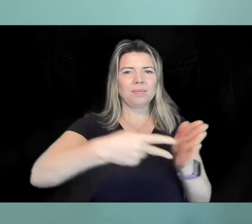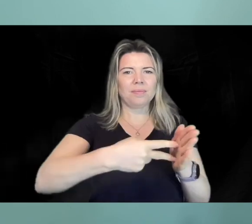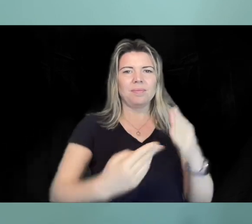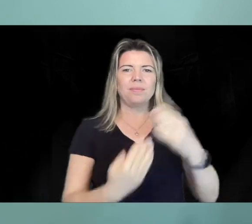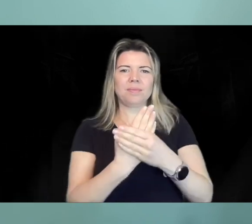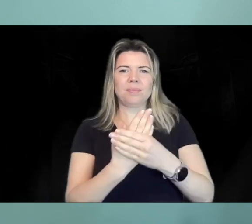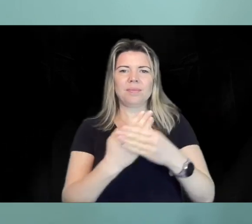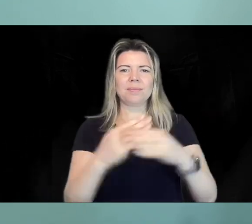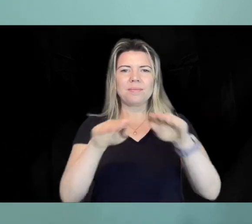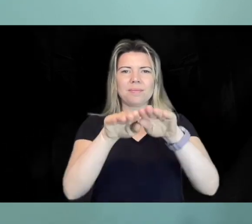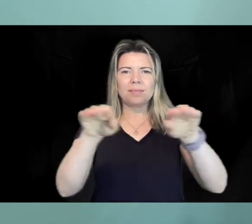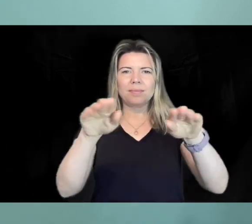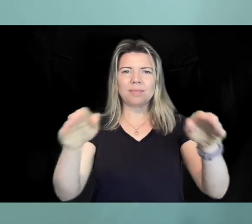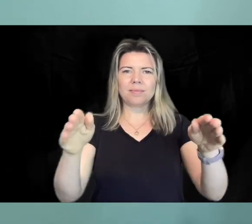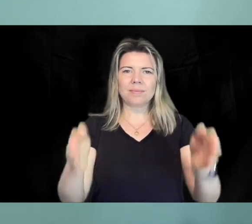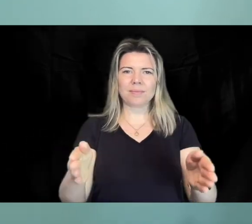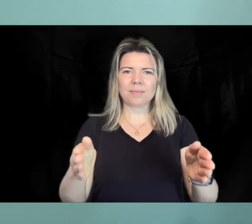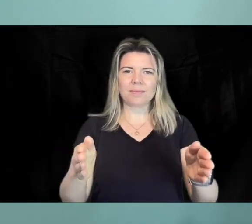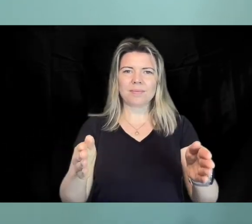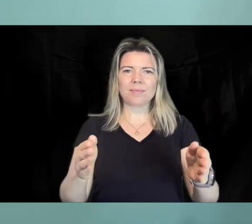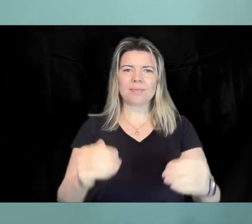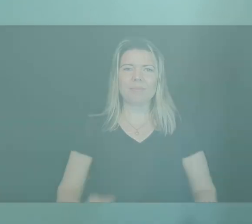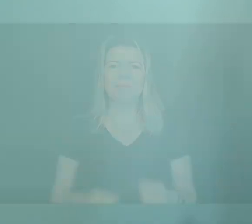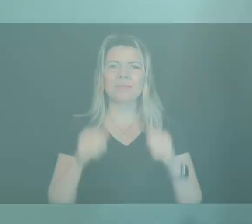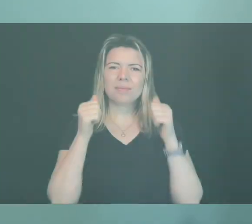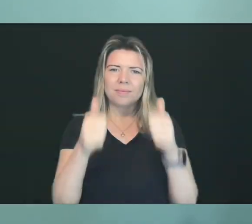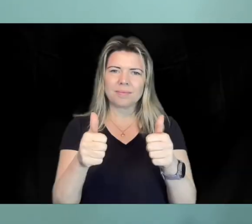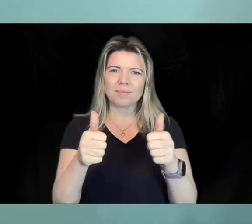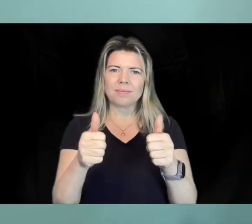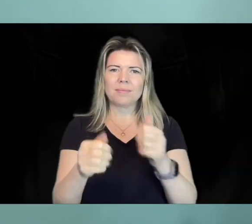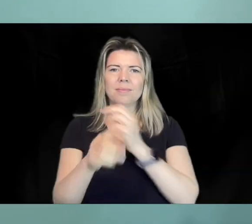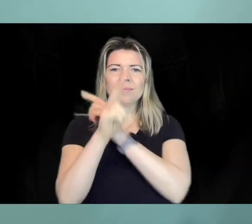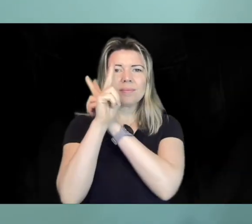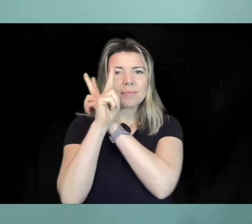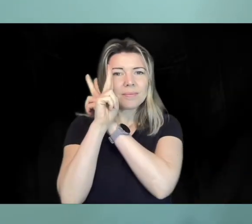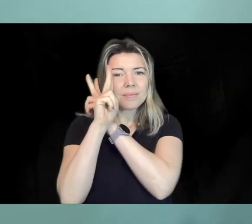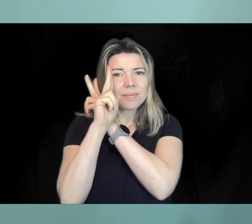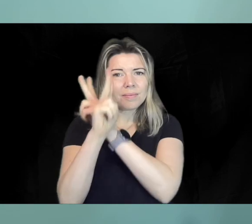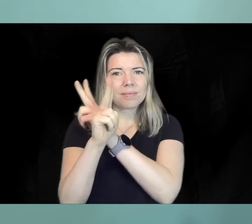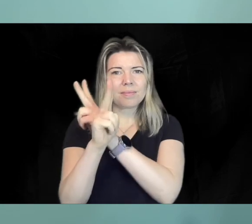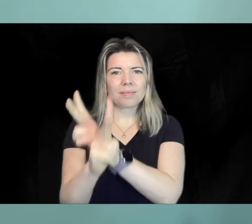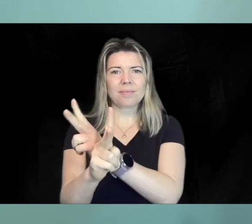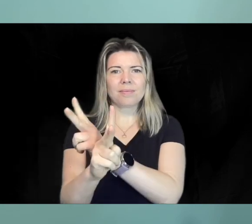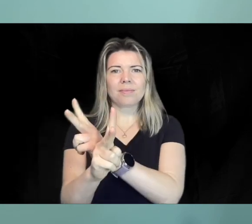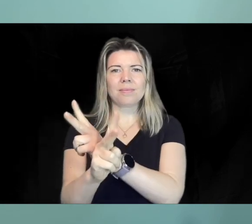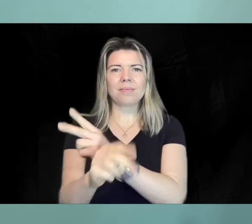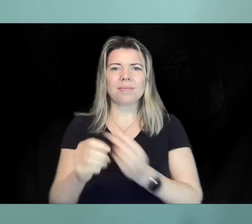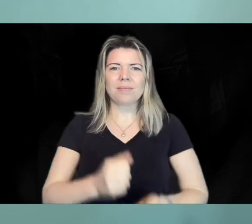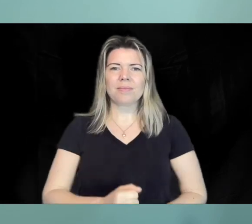project, their new homes. The quality of care and support will be further enhanced through new